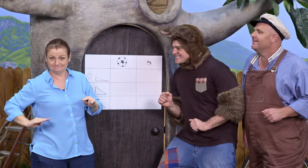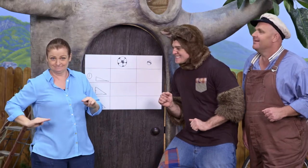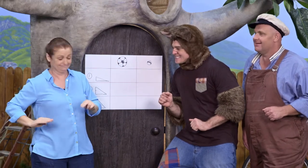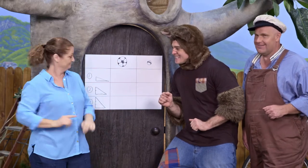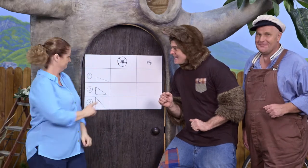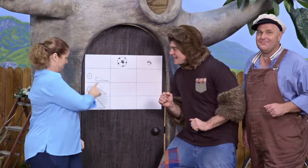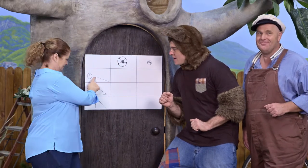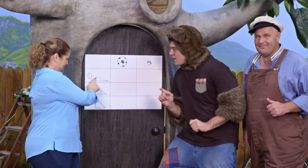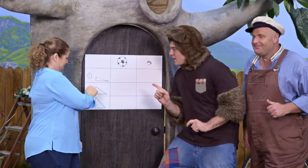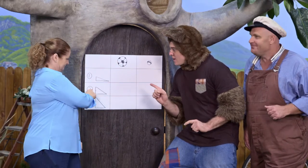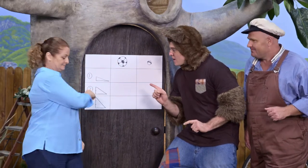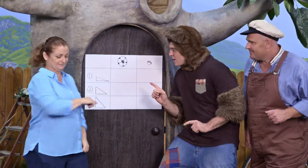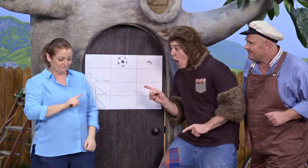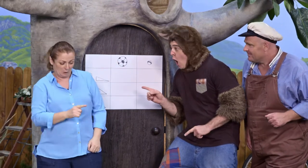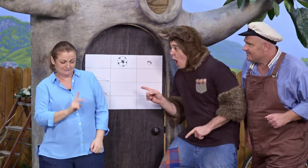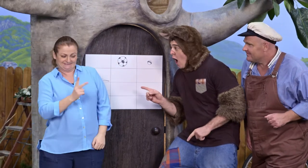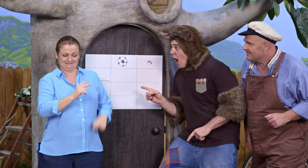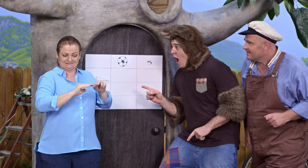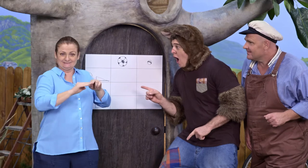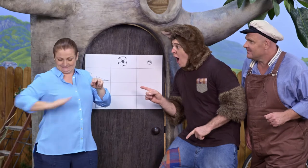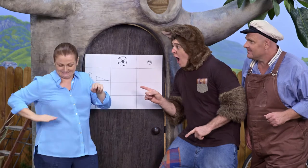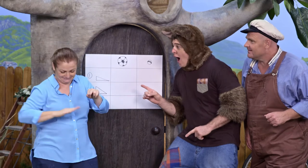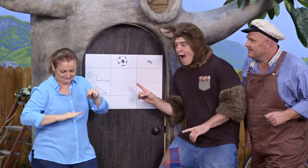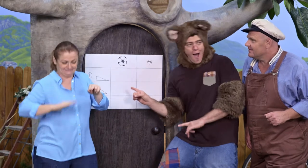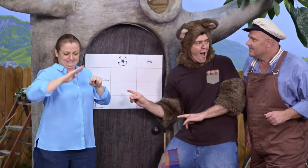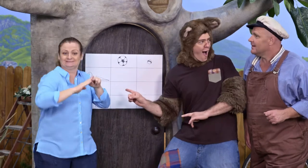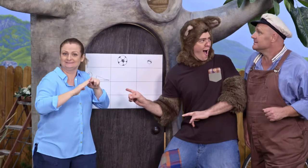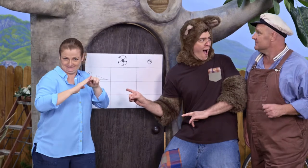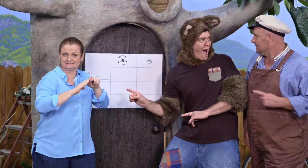And then, we'll put it onto the second rung. Oh!